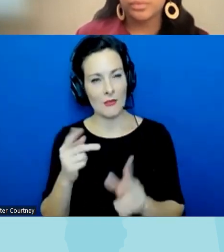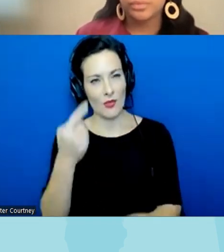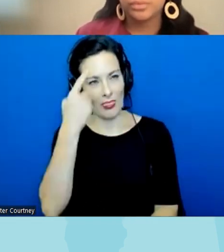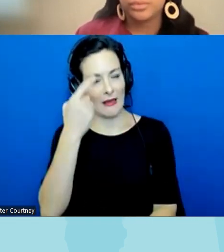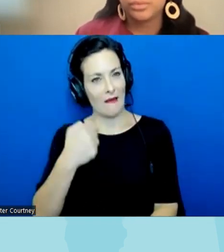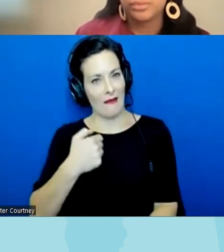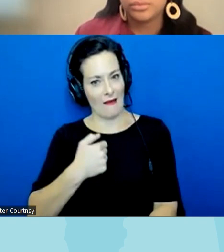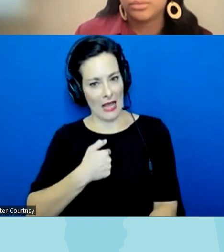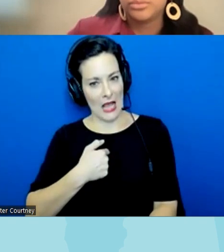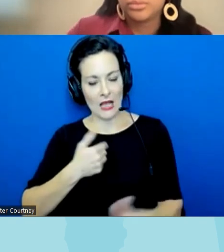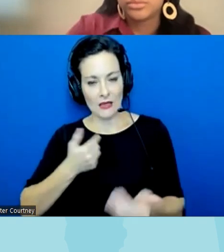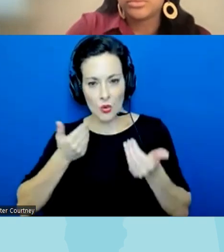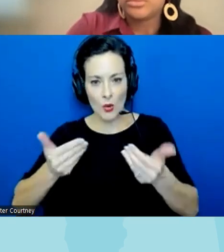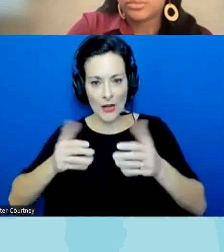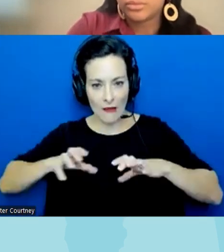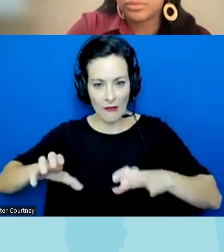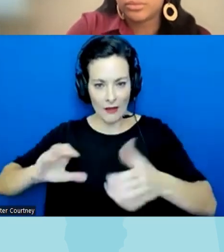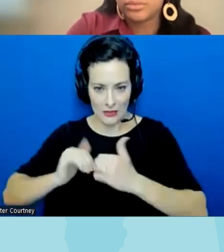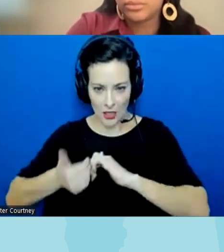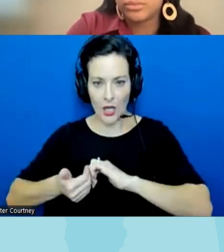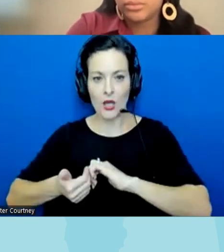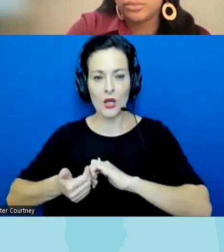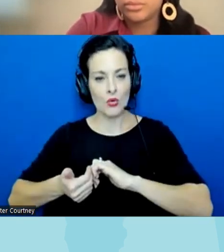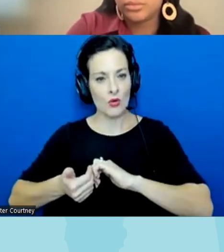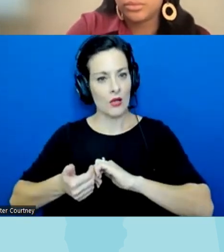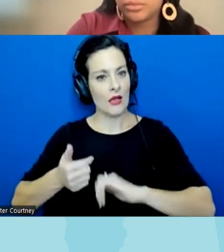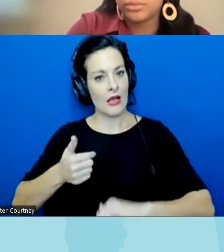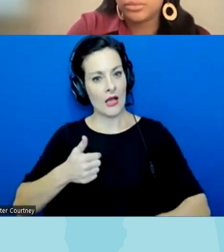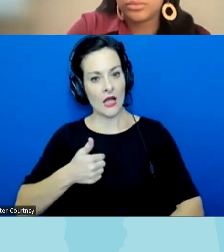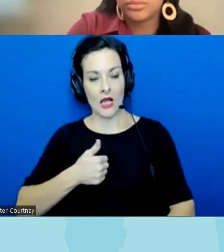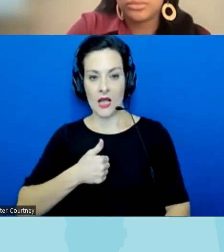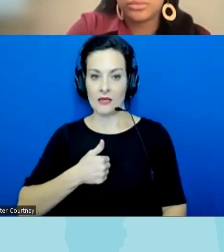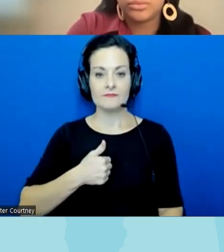they can take action how can they take action as you know a person I think is just as lifted up um